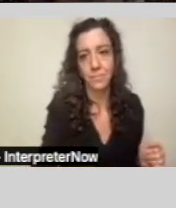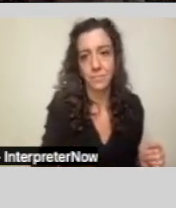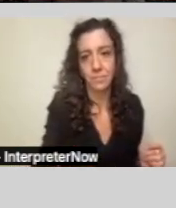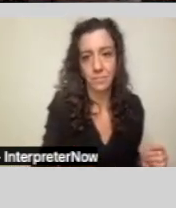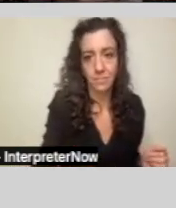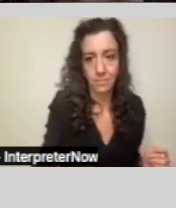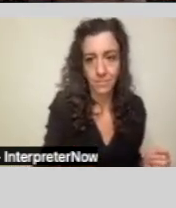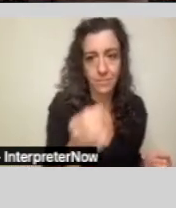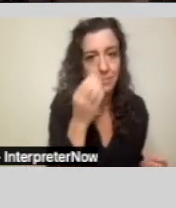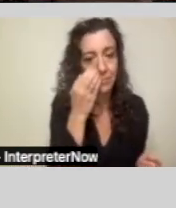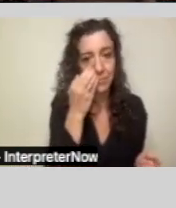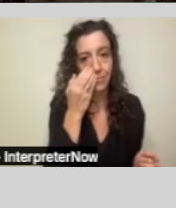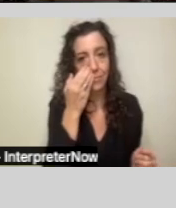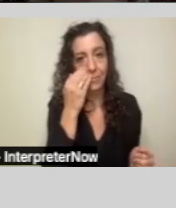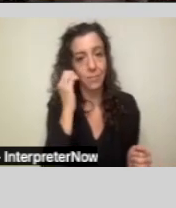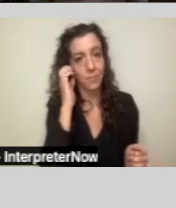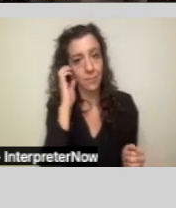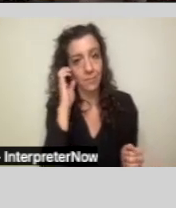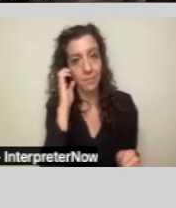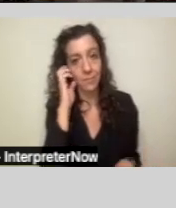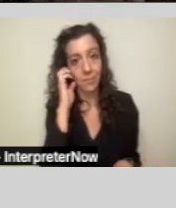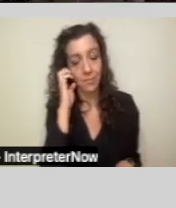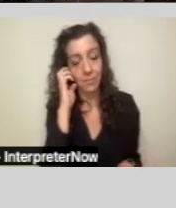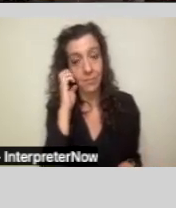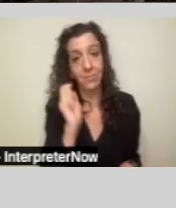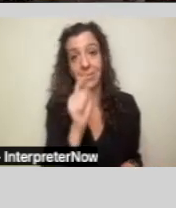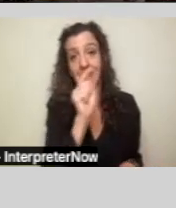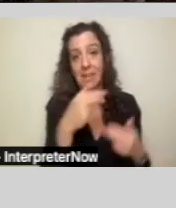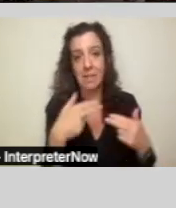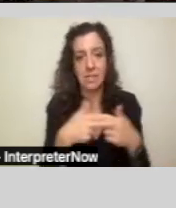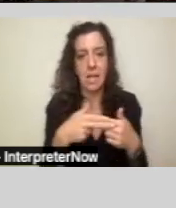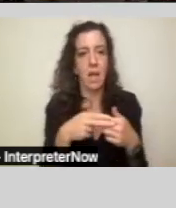So, this slide describes the structure of our system.